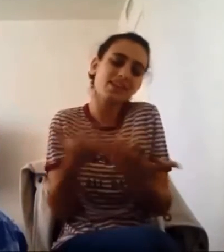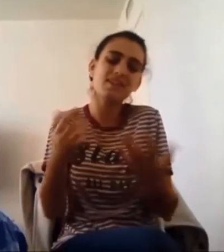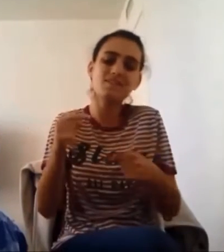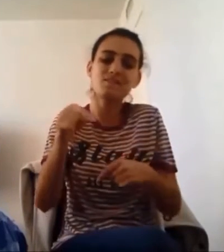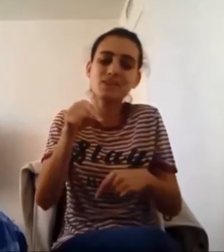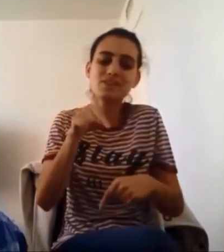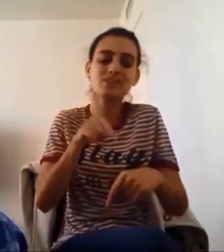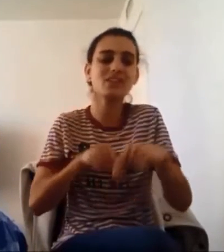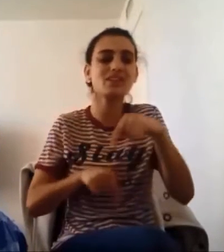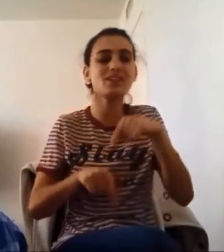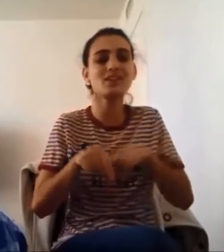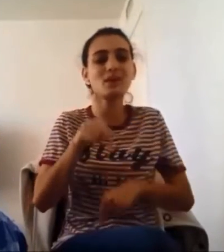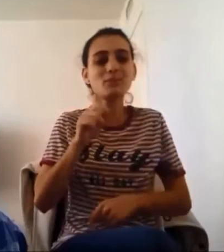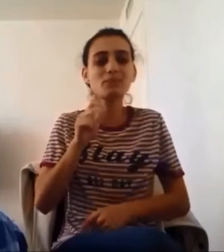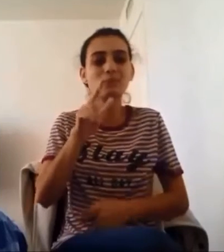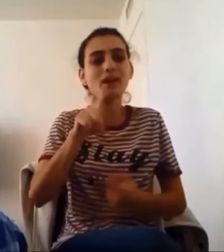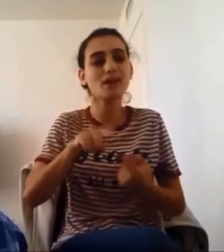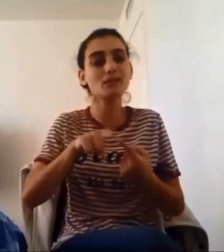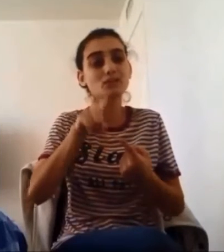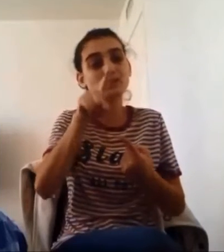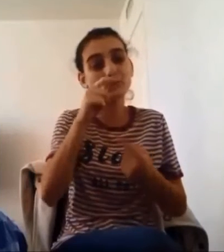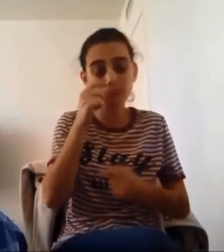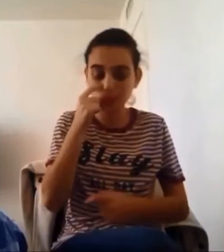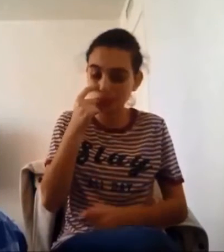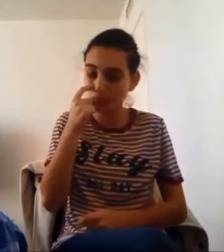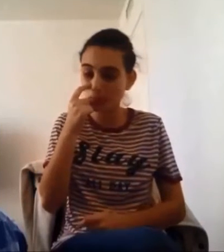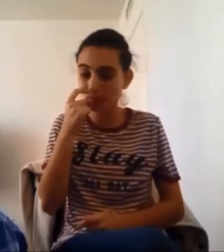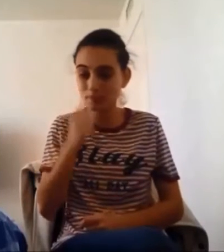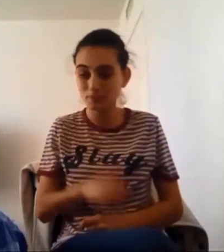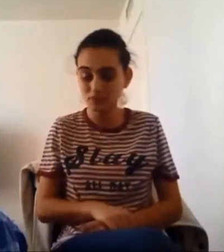Everything comes back to you